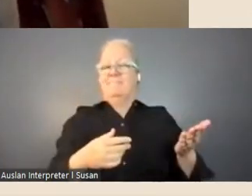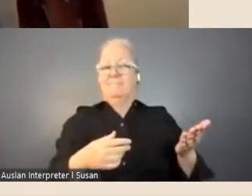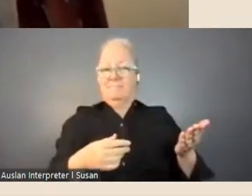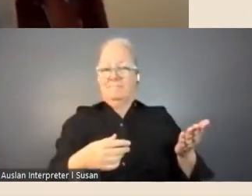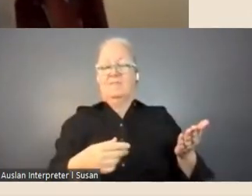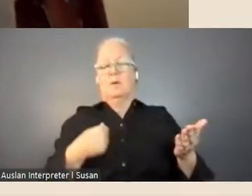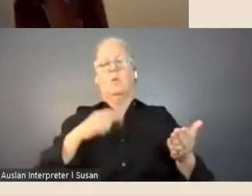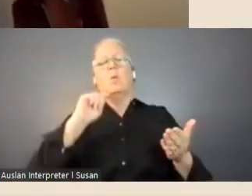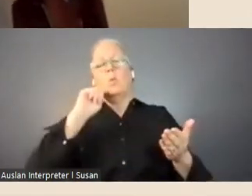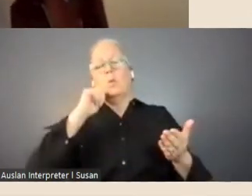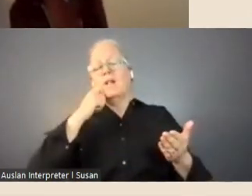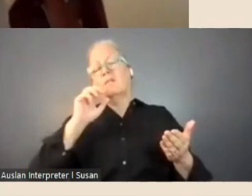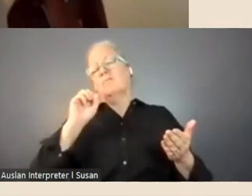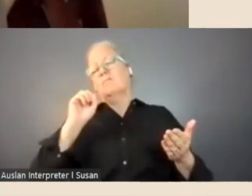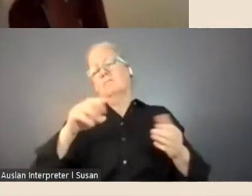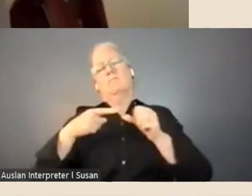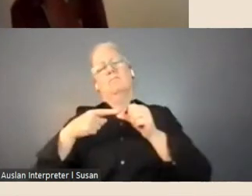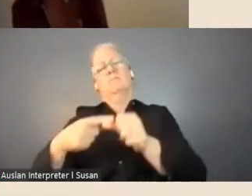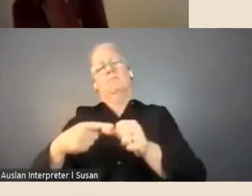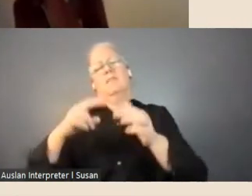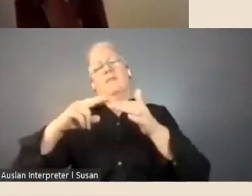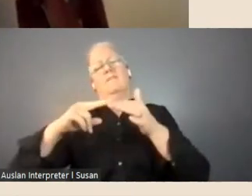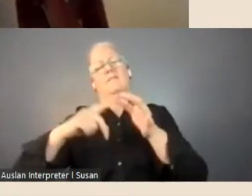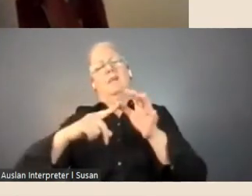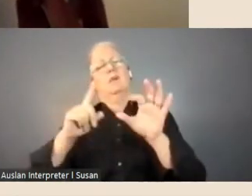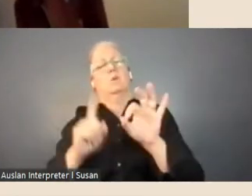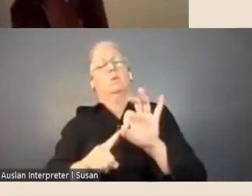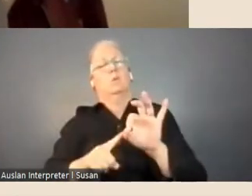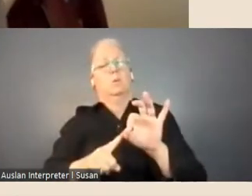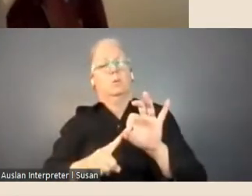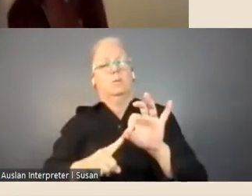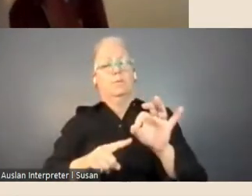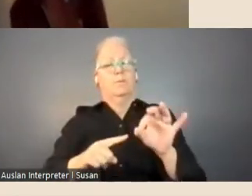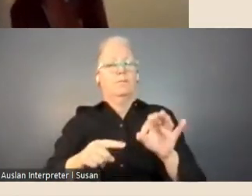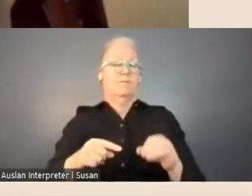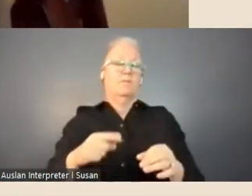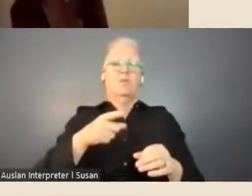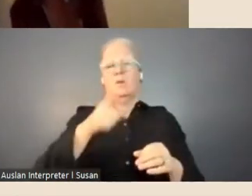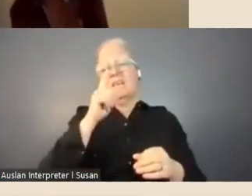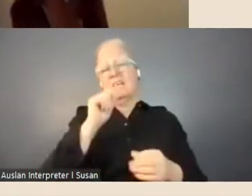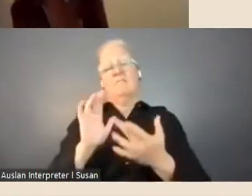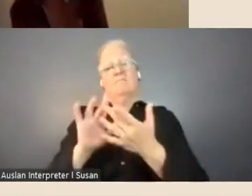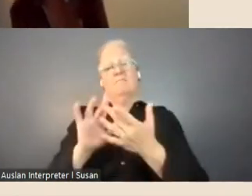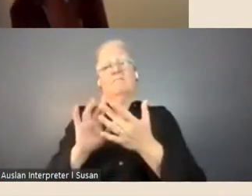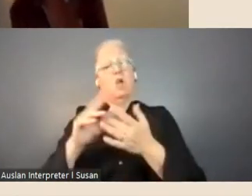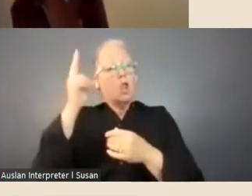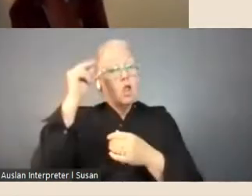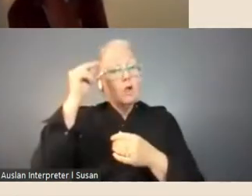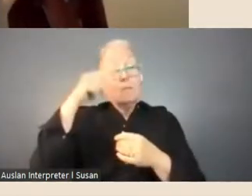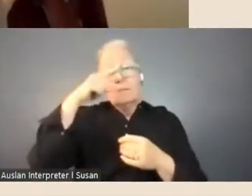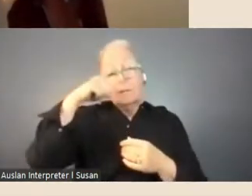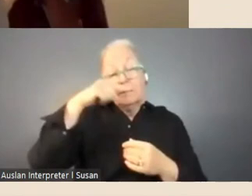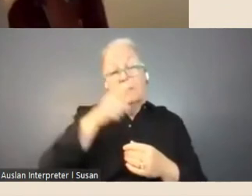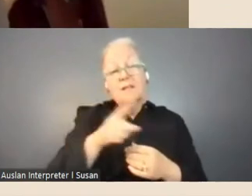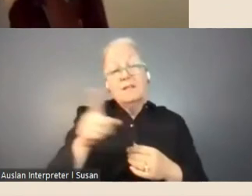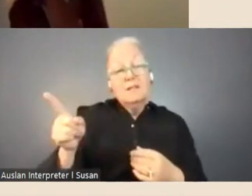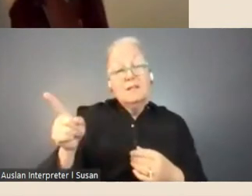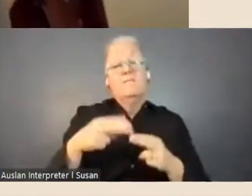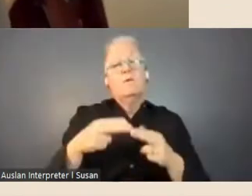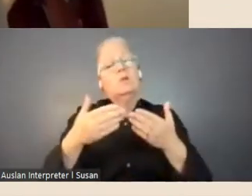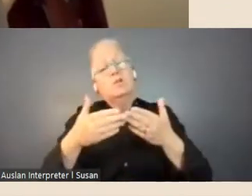Questions, you can, you can reach our librarians for general and support and specialist support